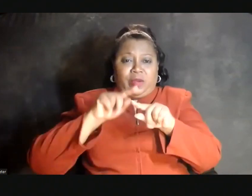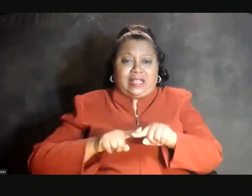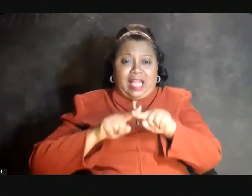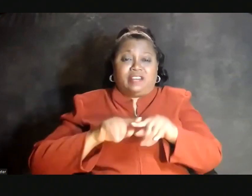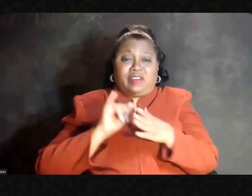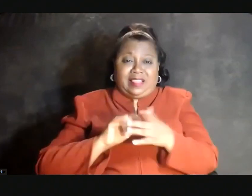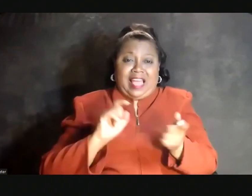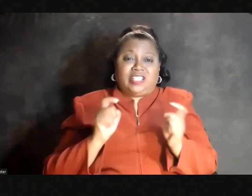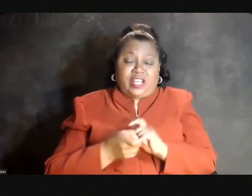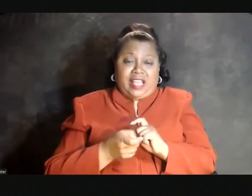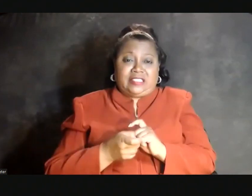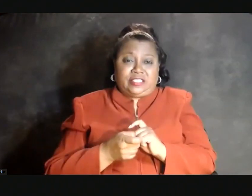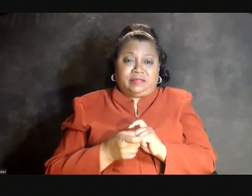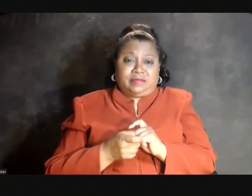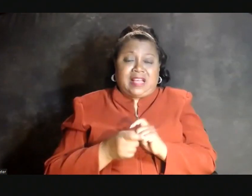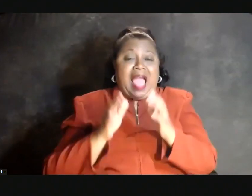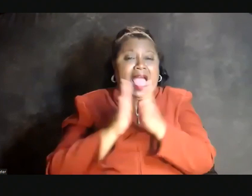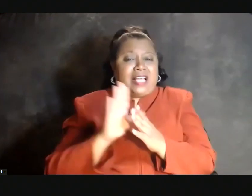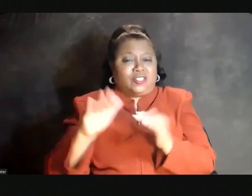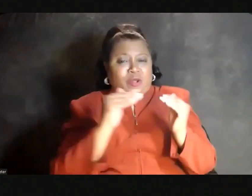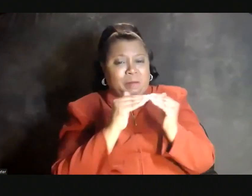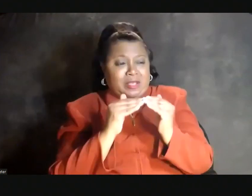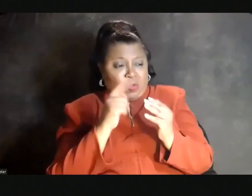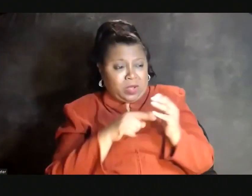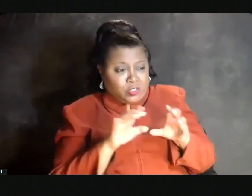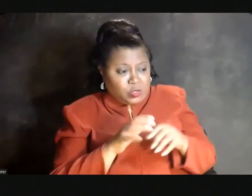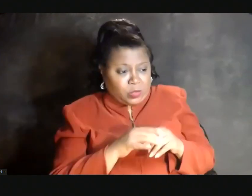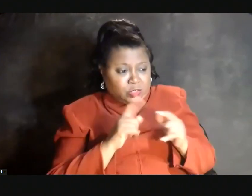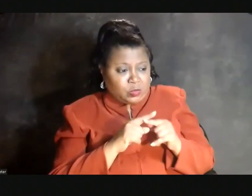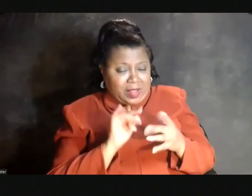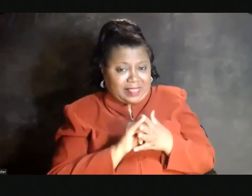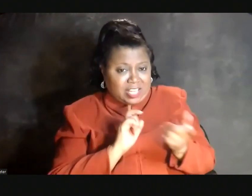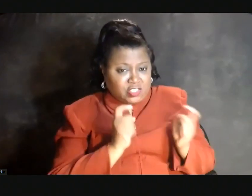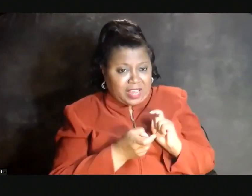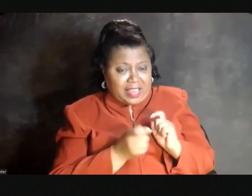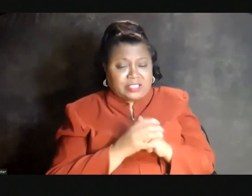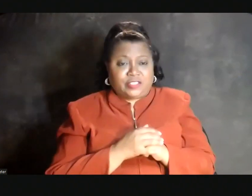change. Ask your peers what they are doing to enact change.